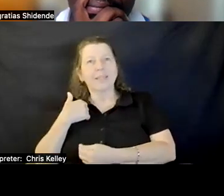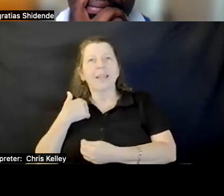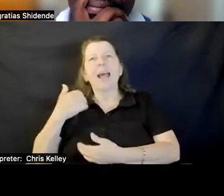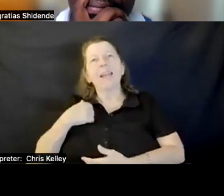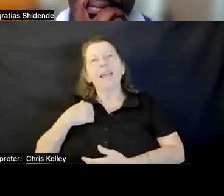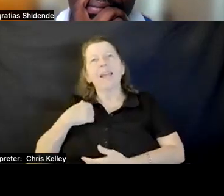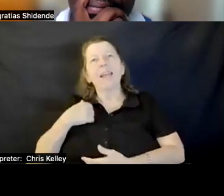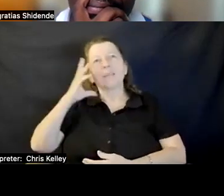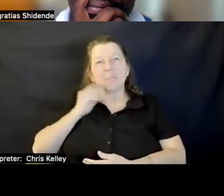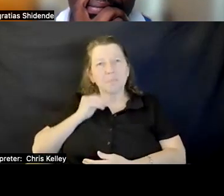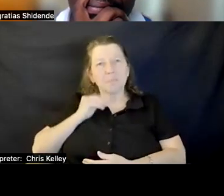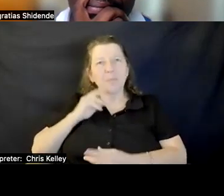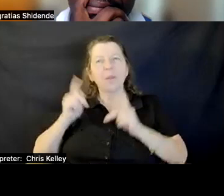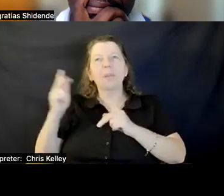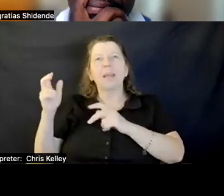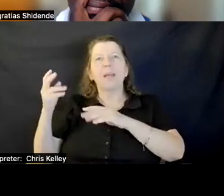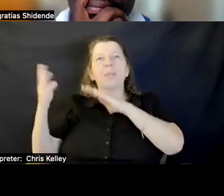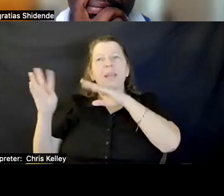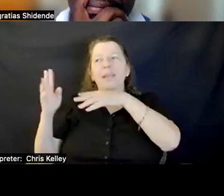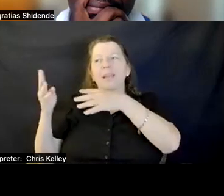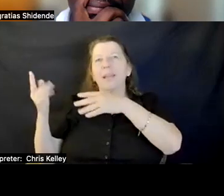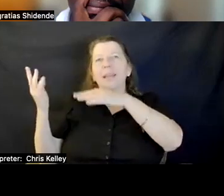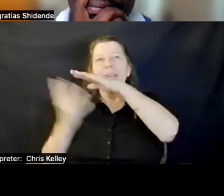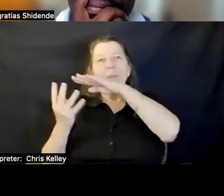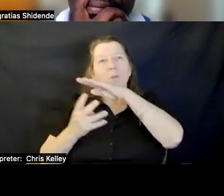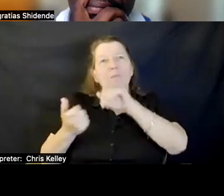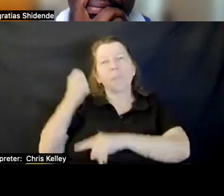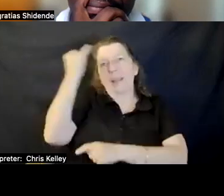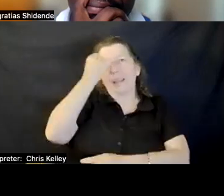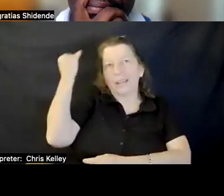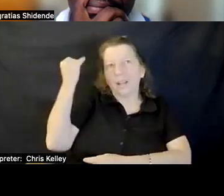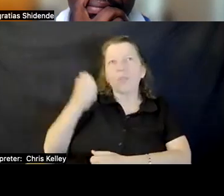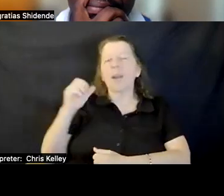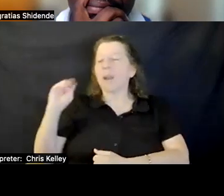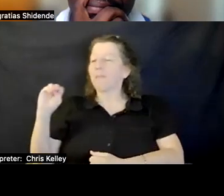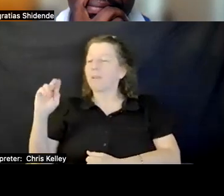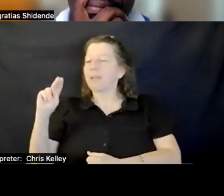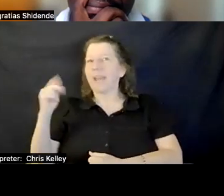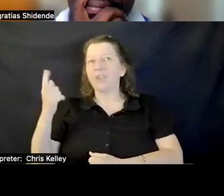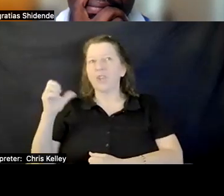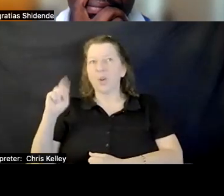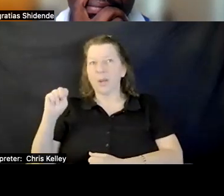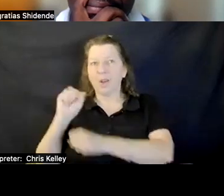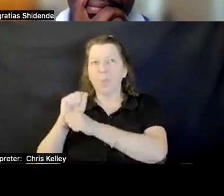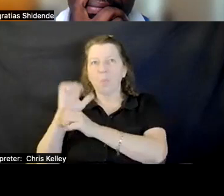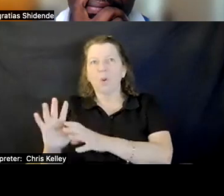THERE WERE MANY WORKERS FROM ITALY BECAUSE IRELAND AT THAT TIME OFFERED THEM CITIZENSHIP IF THEY HAVE